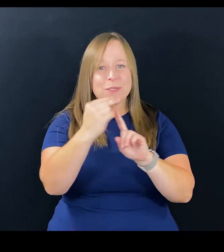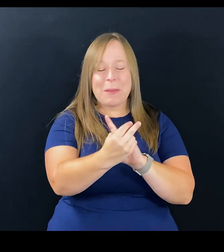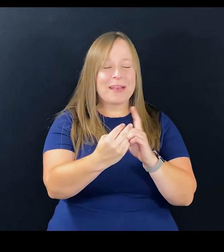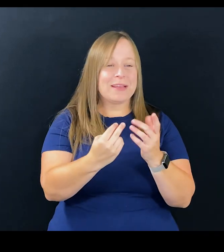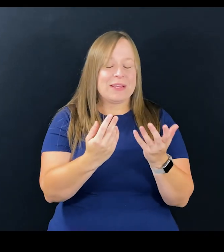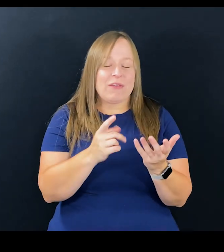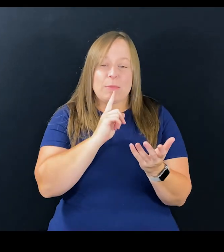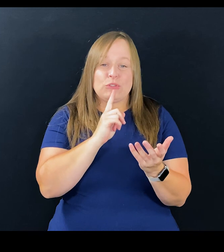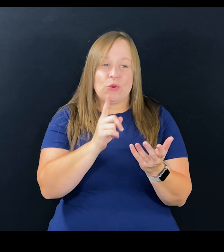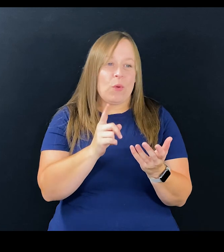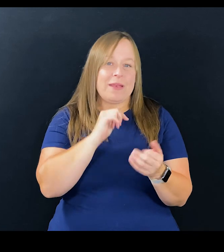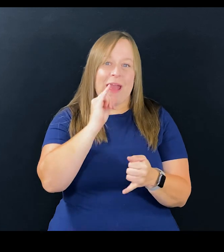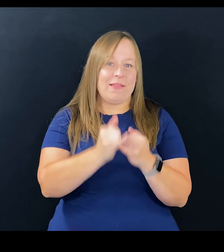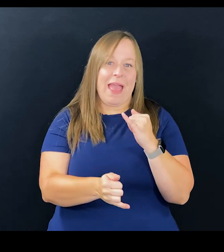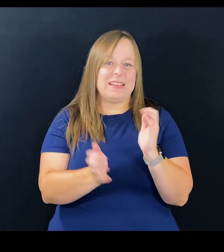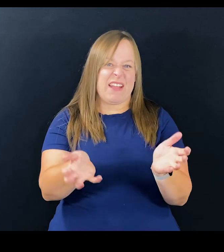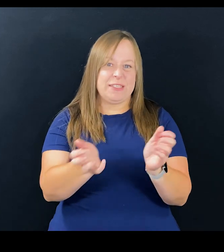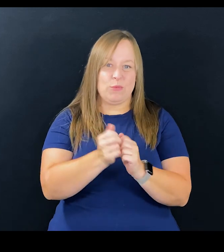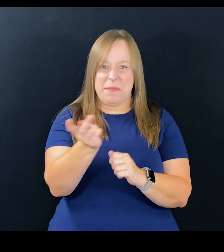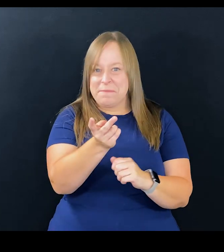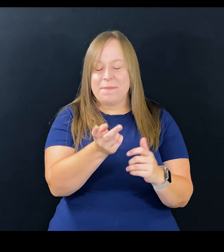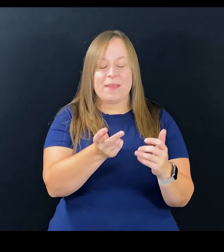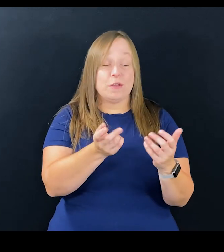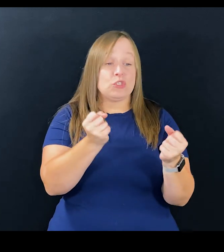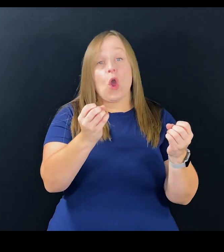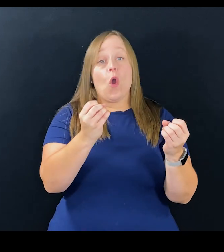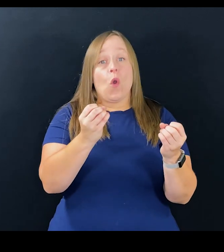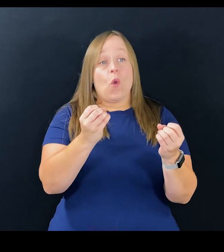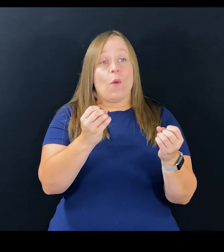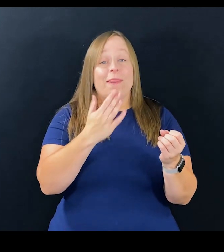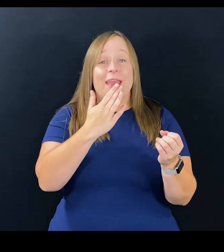and your insights, and I'm sure this is not going to be our last conversation.